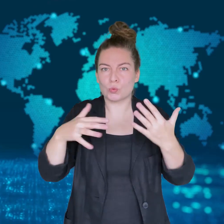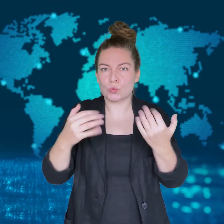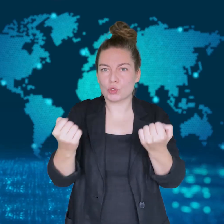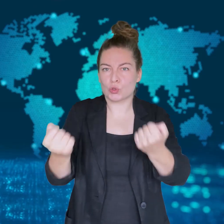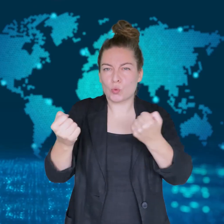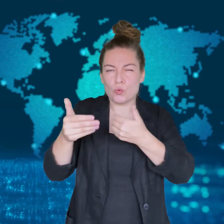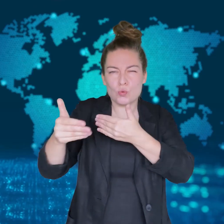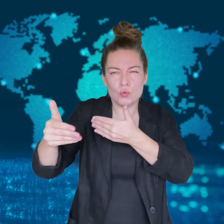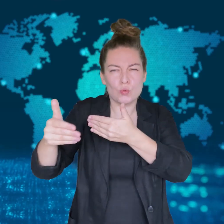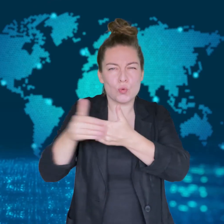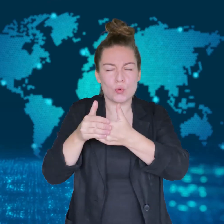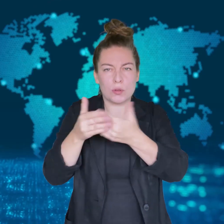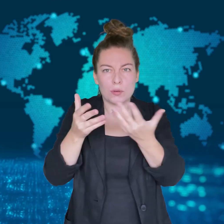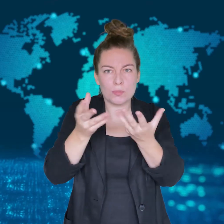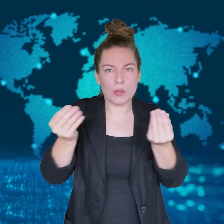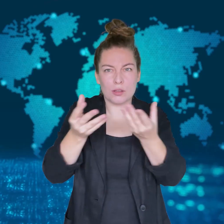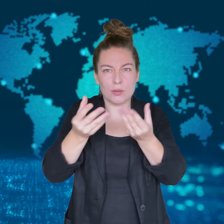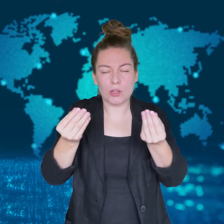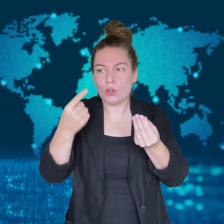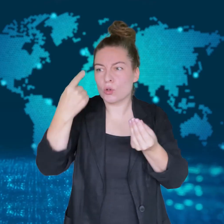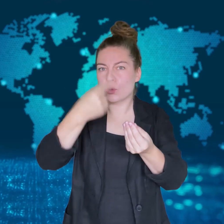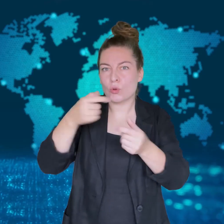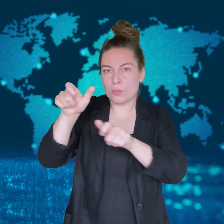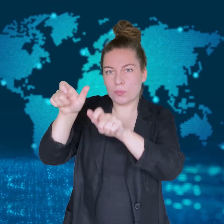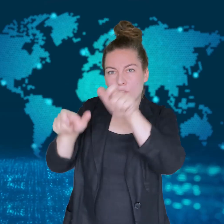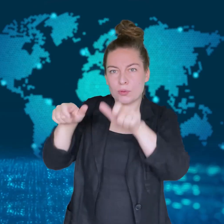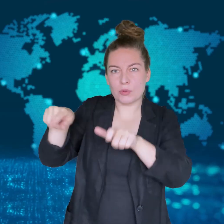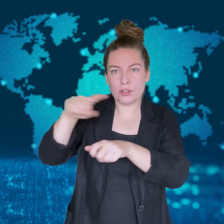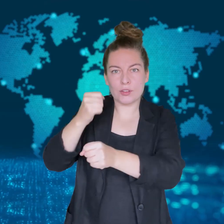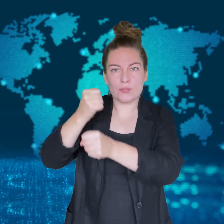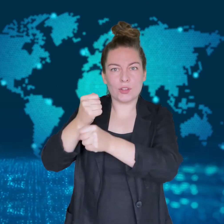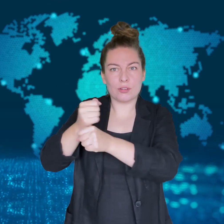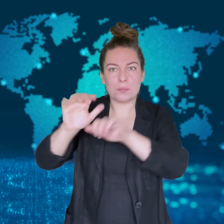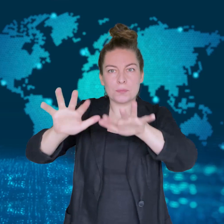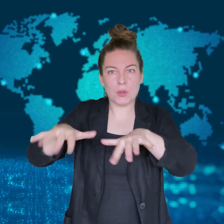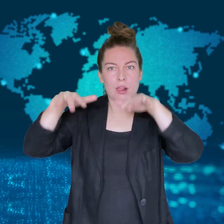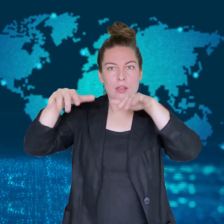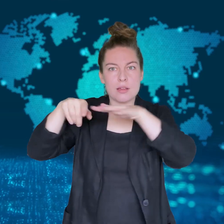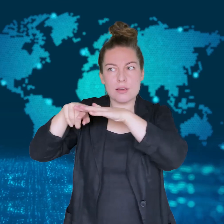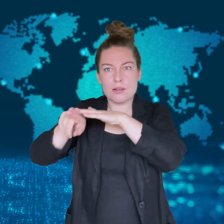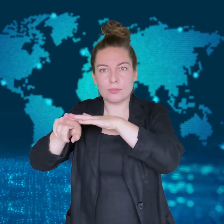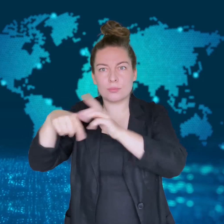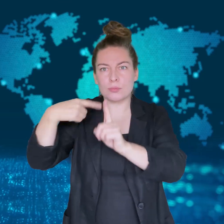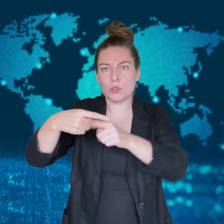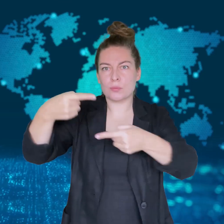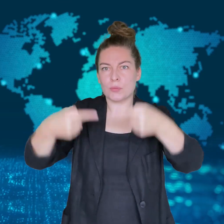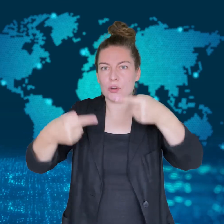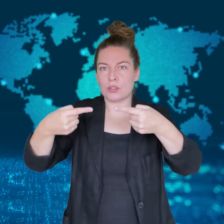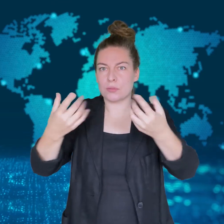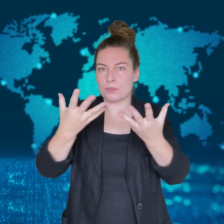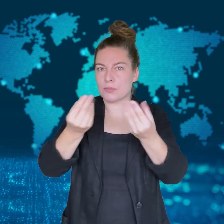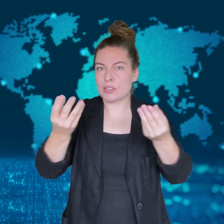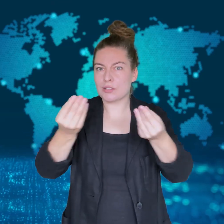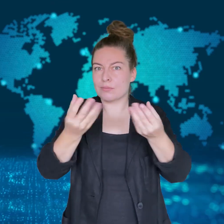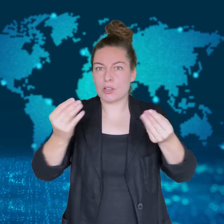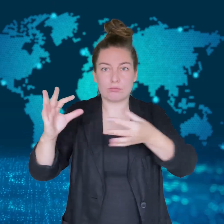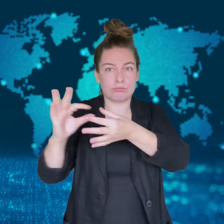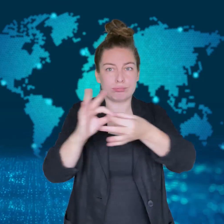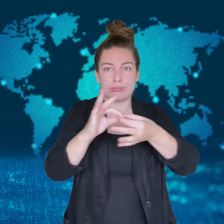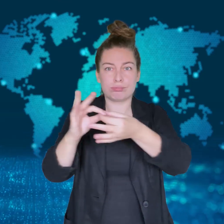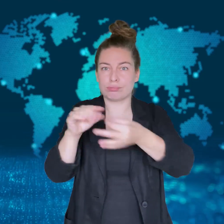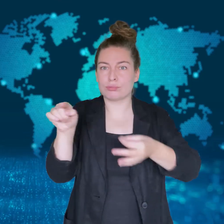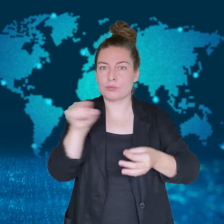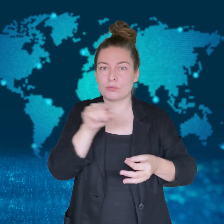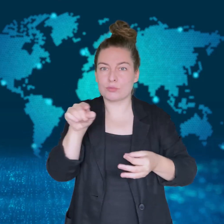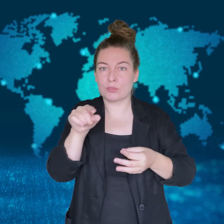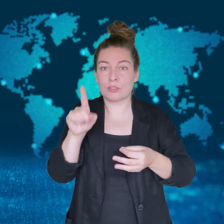a large number of Members of Parliament and politicians.